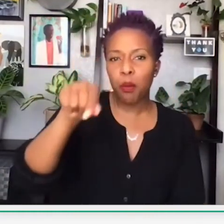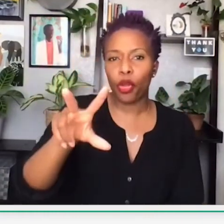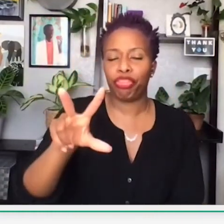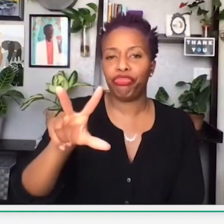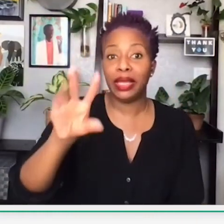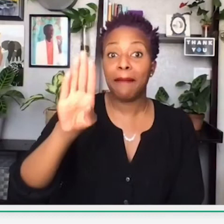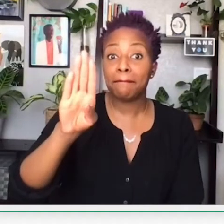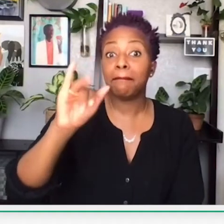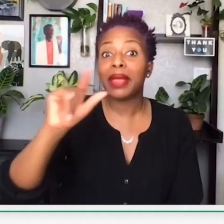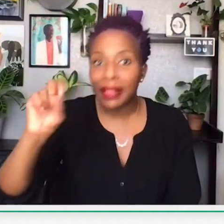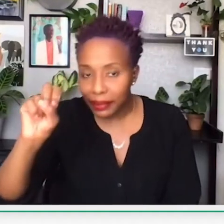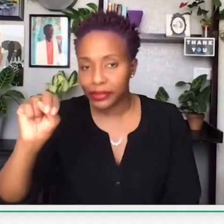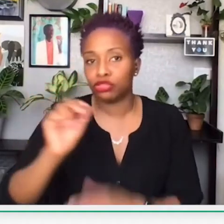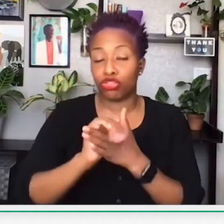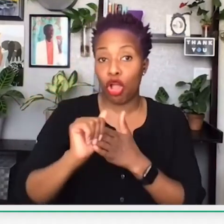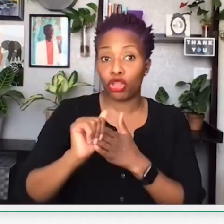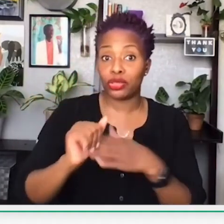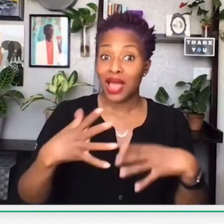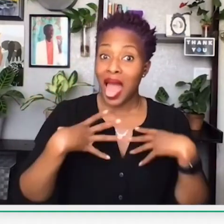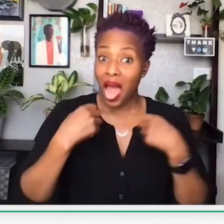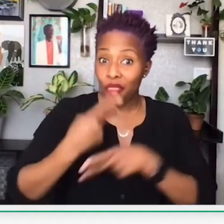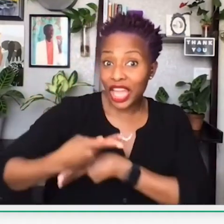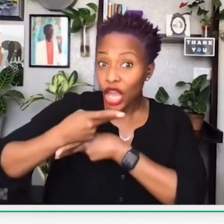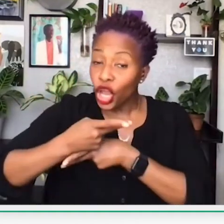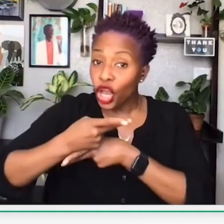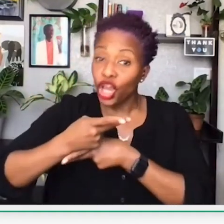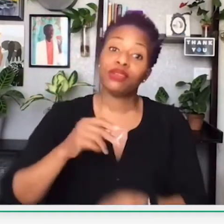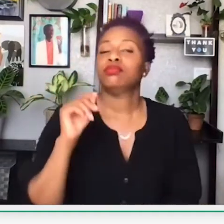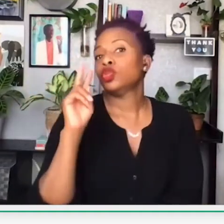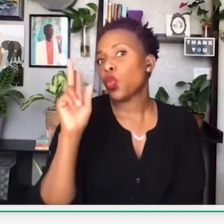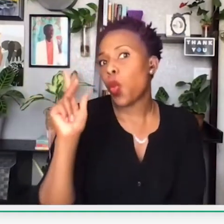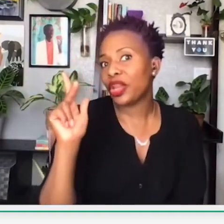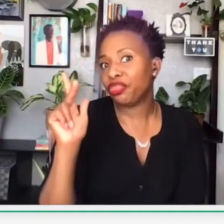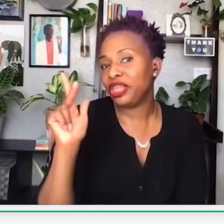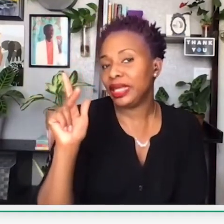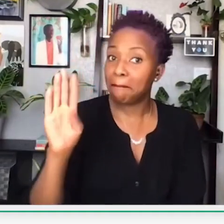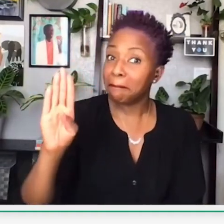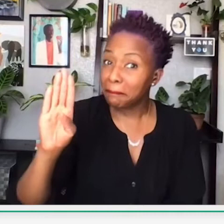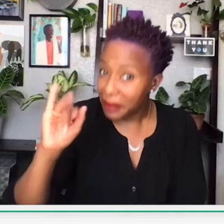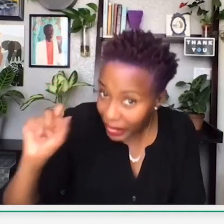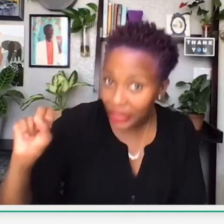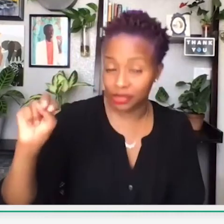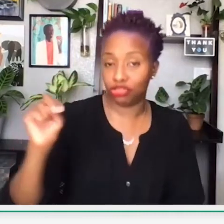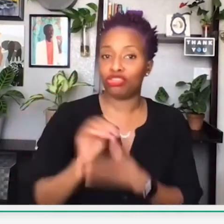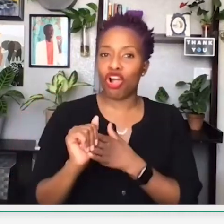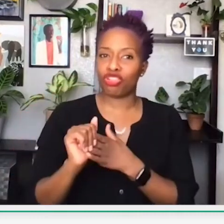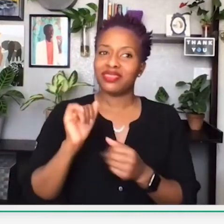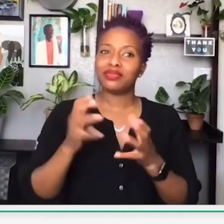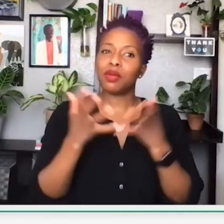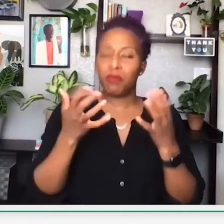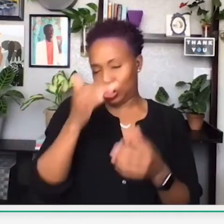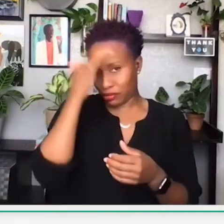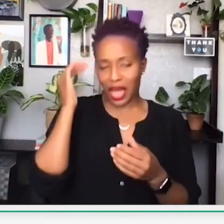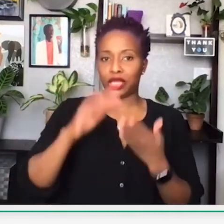For education, it's $7.5 billion. And with healthcare, it's $23 billion dollars.